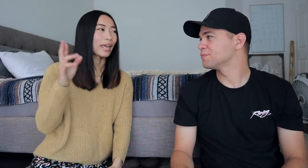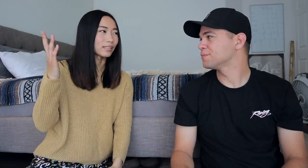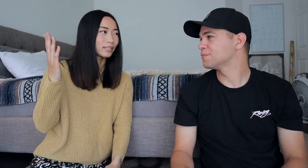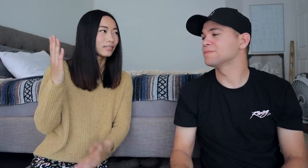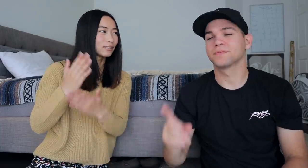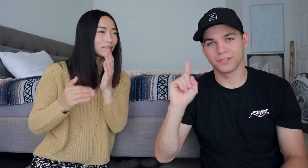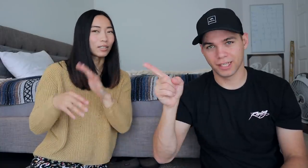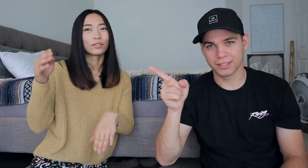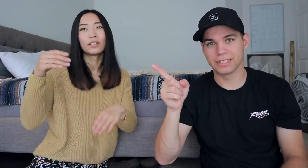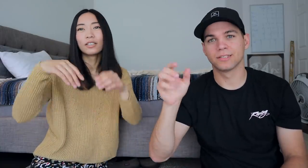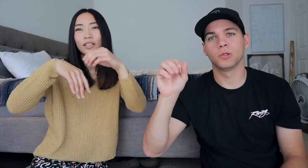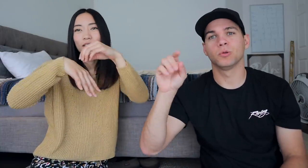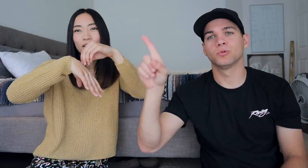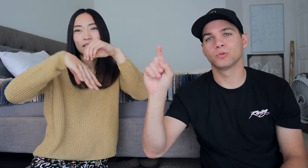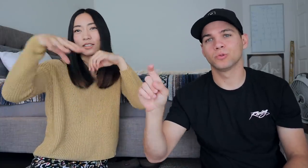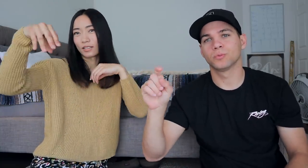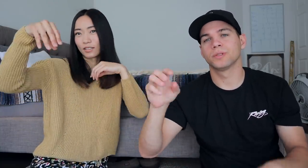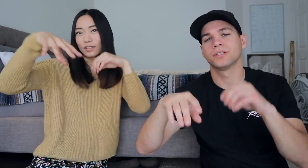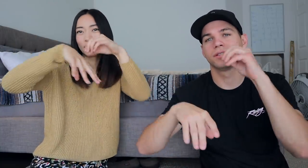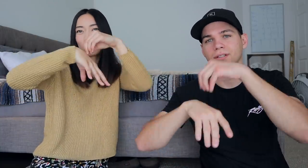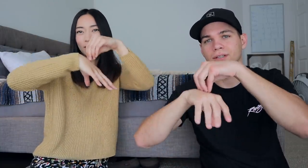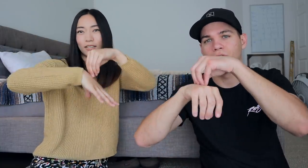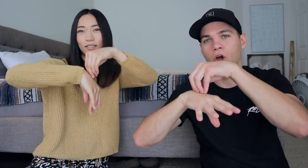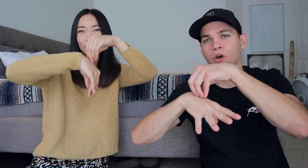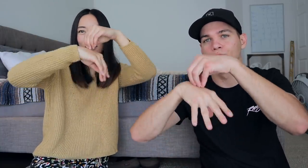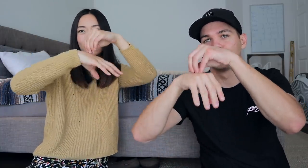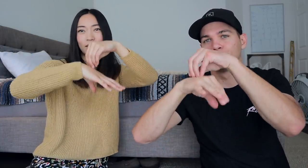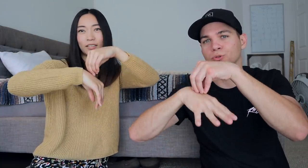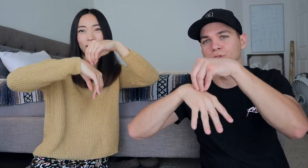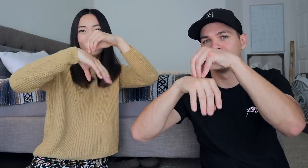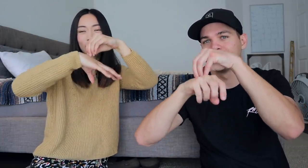and I'm right handed so yes so it should be octopus